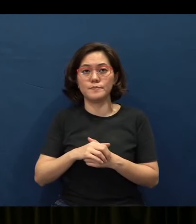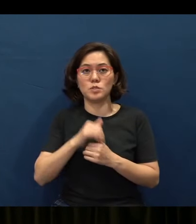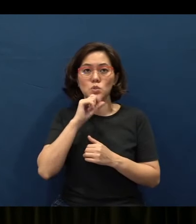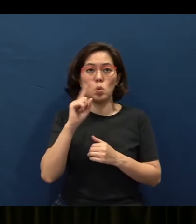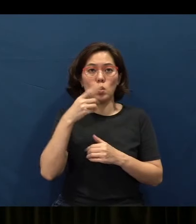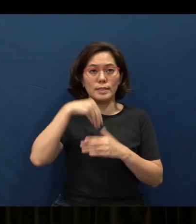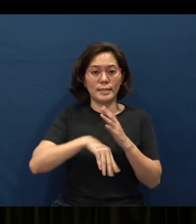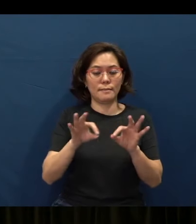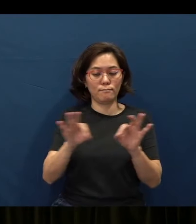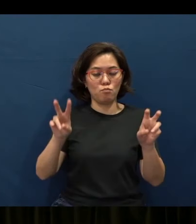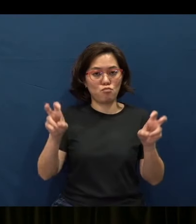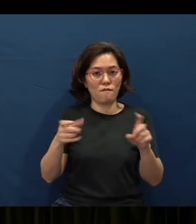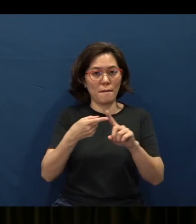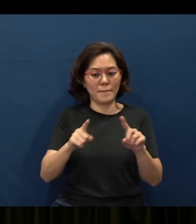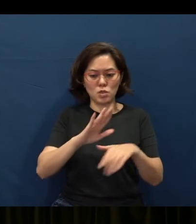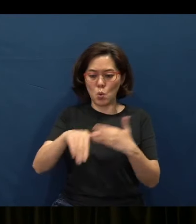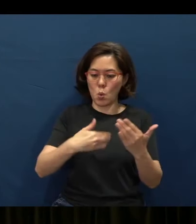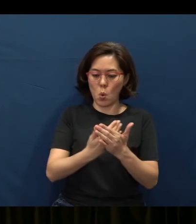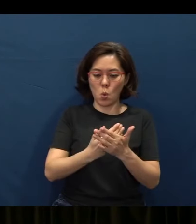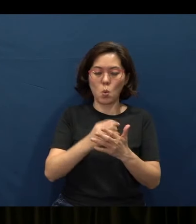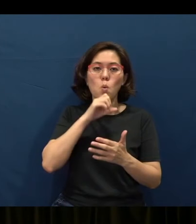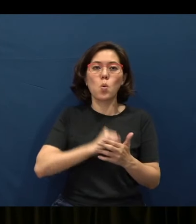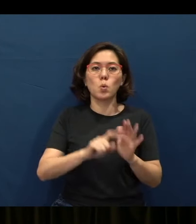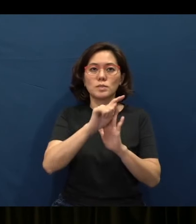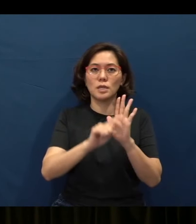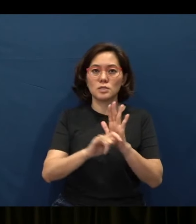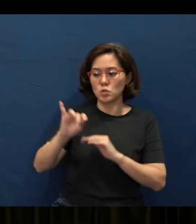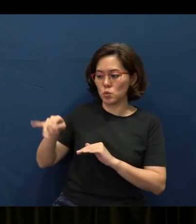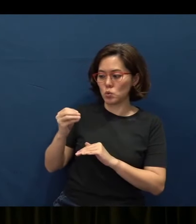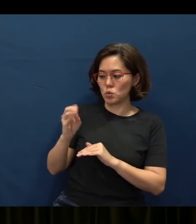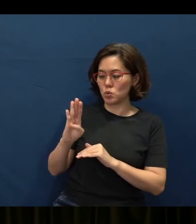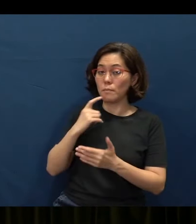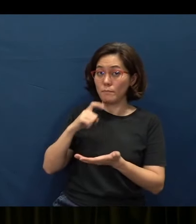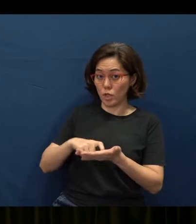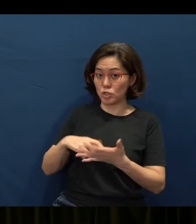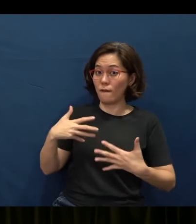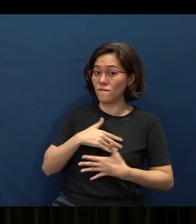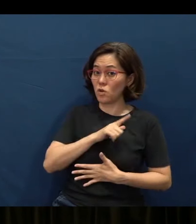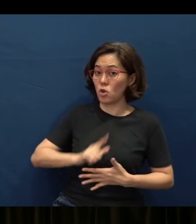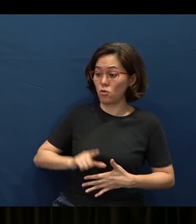it’s found throughout the Old Testament - Job talked about this - the fear of the Lord, that is wisdom;